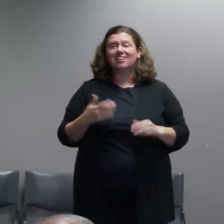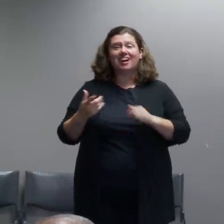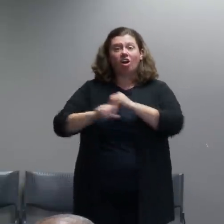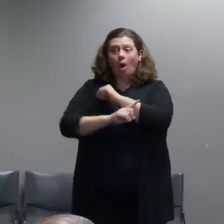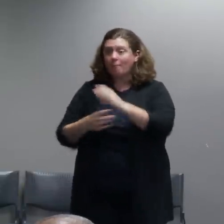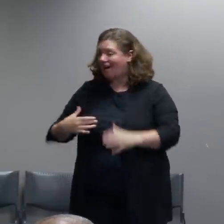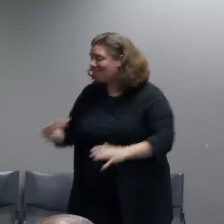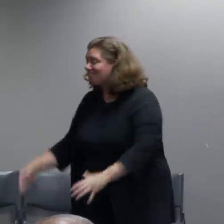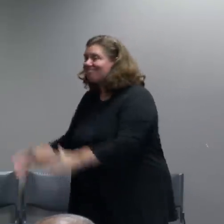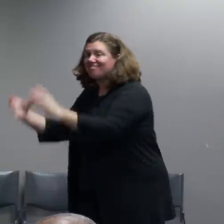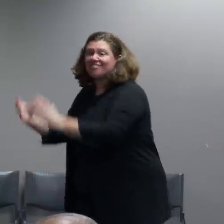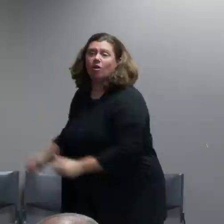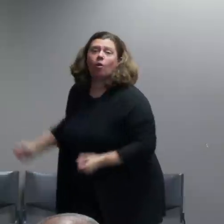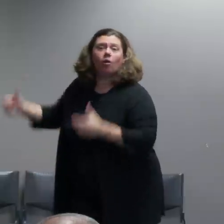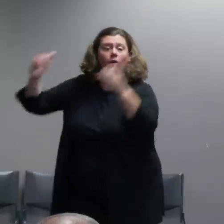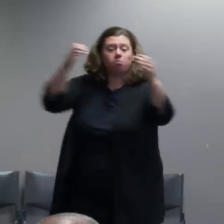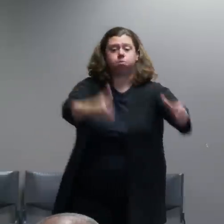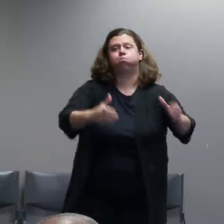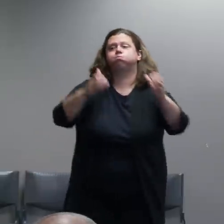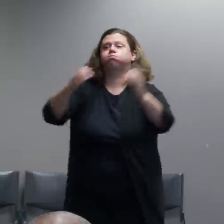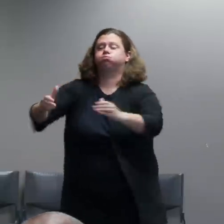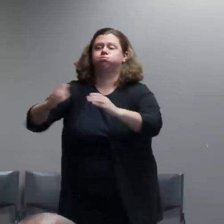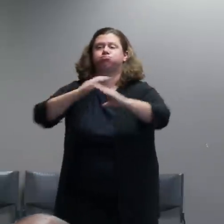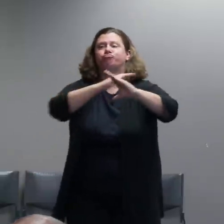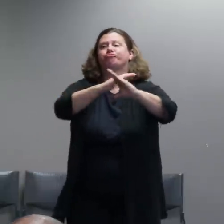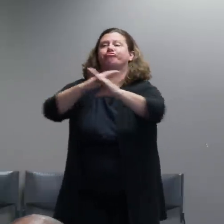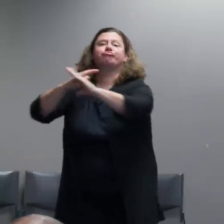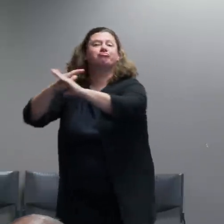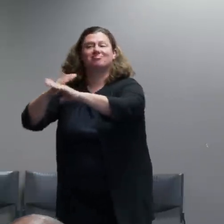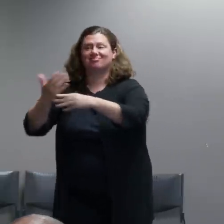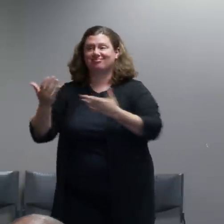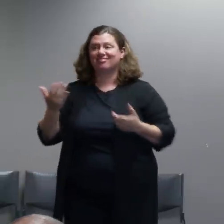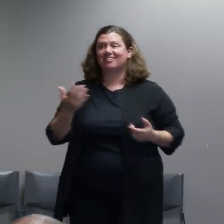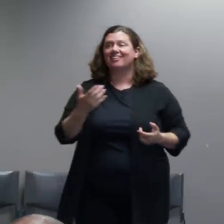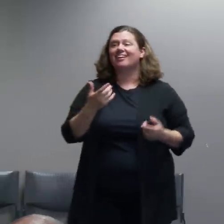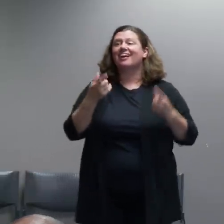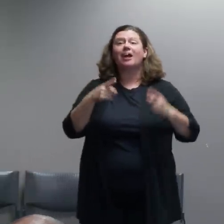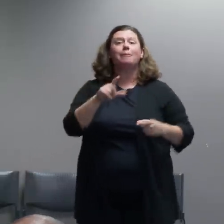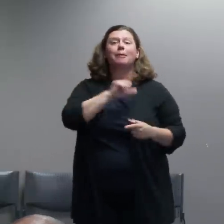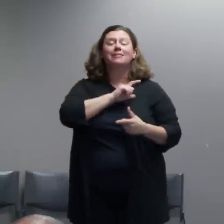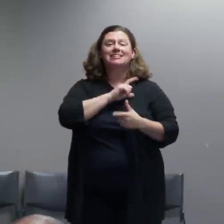to keep the officers inside, lots of use of fireworks.